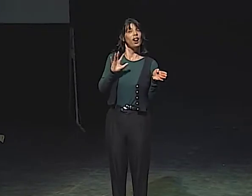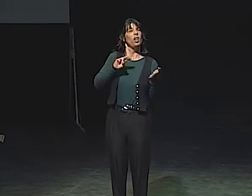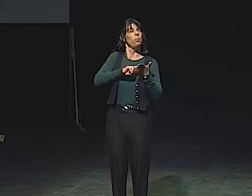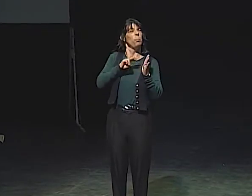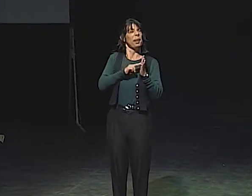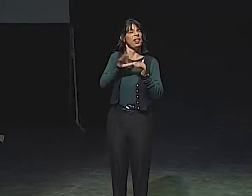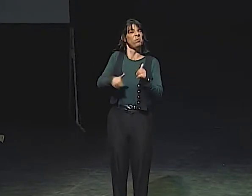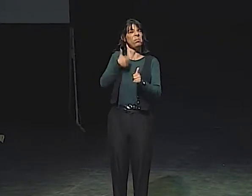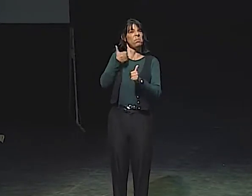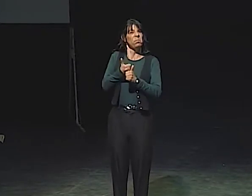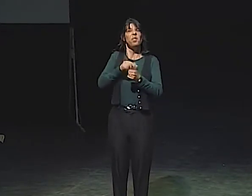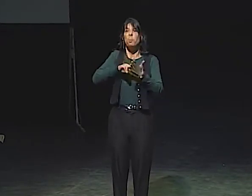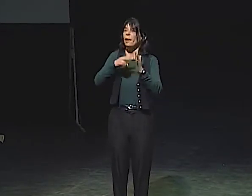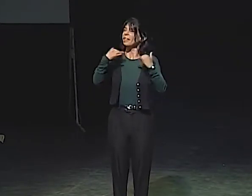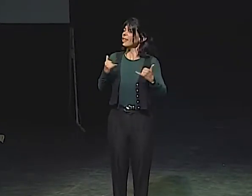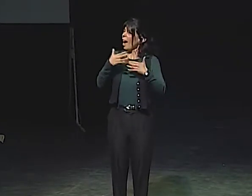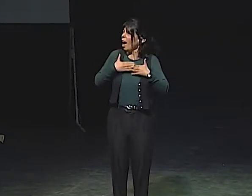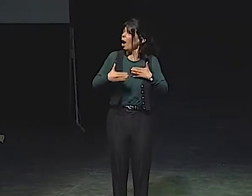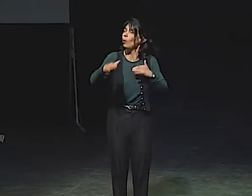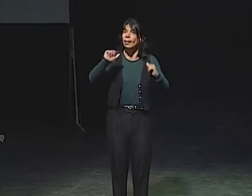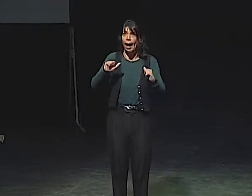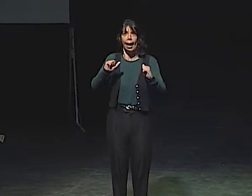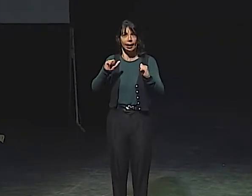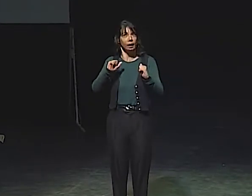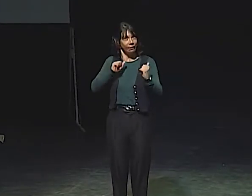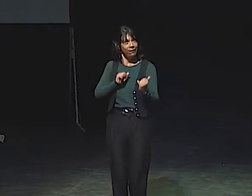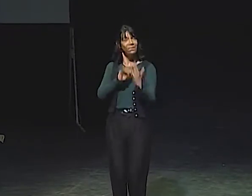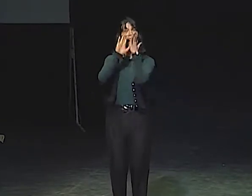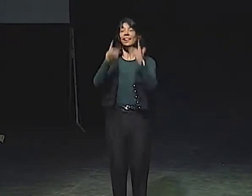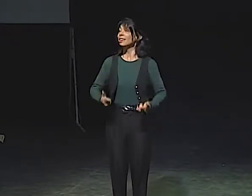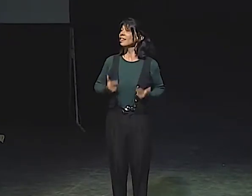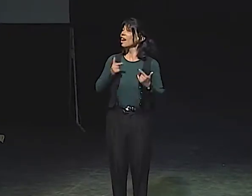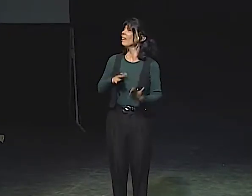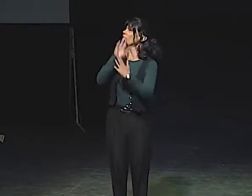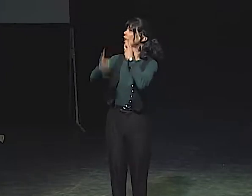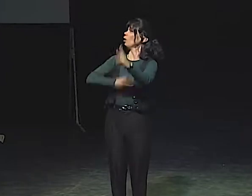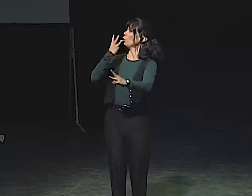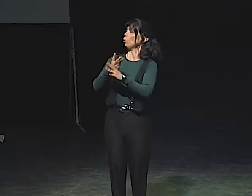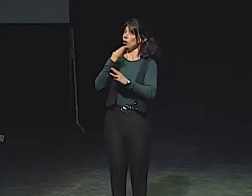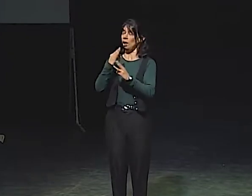THE BAG LADY SHOWS THAT, BUT THE DOOR'S SUPPOSED TO BE OPEN